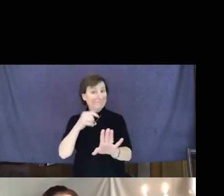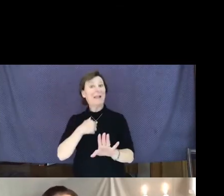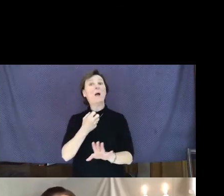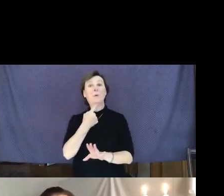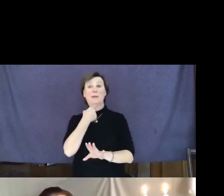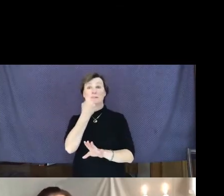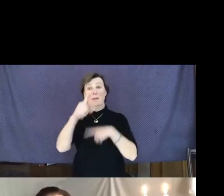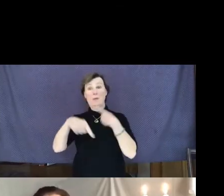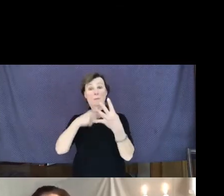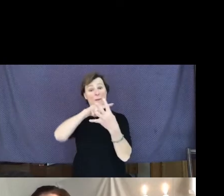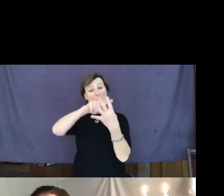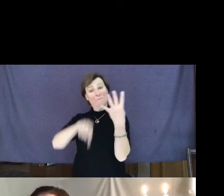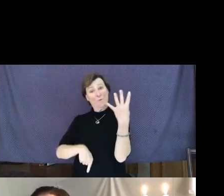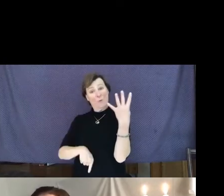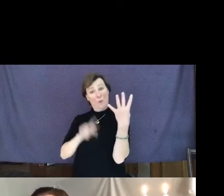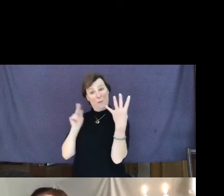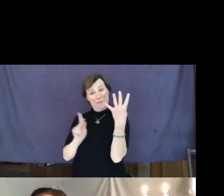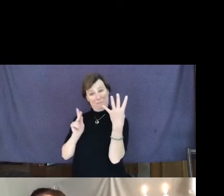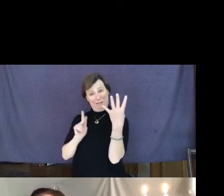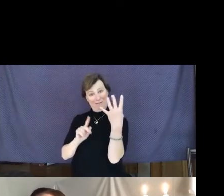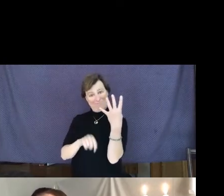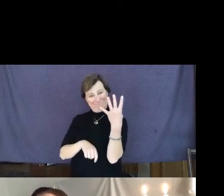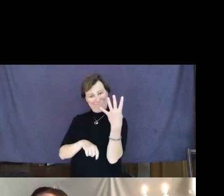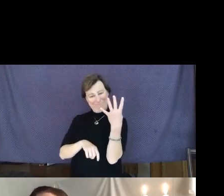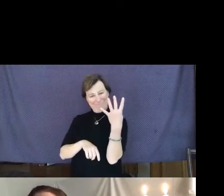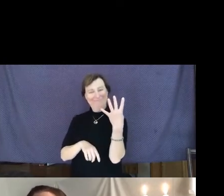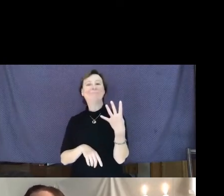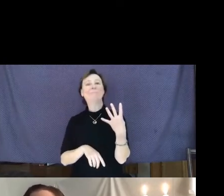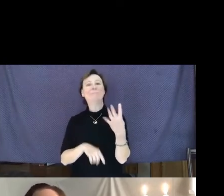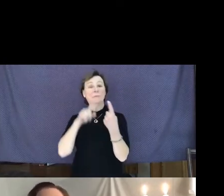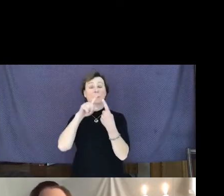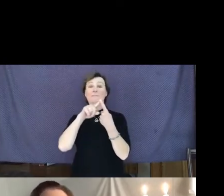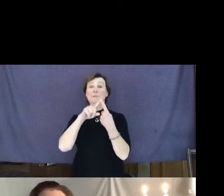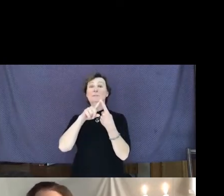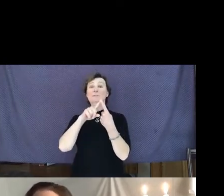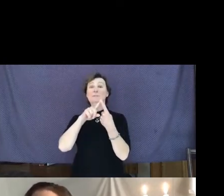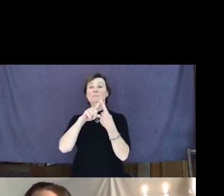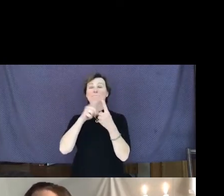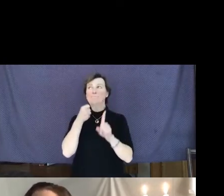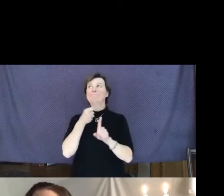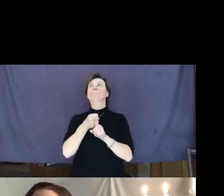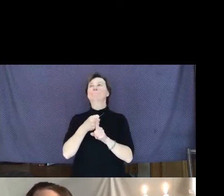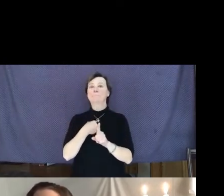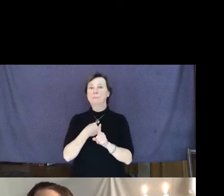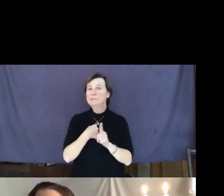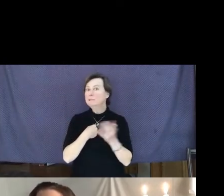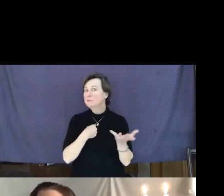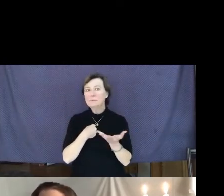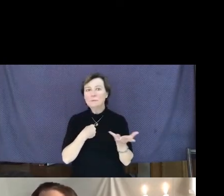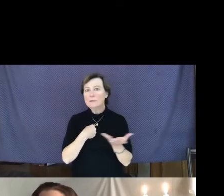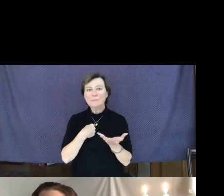four people. The first one that struck me was about Alter